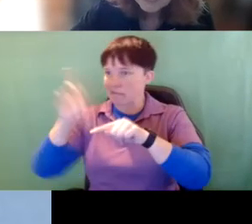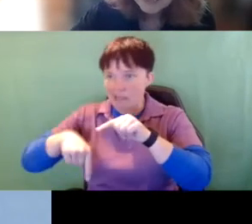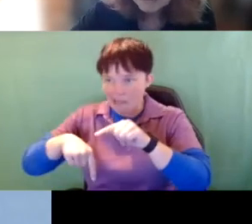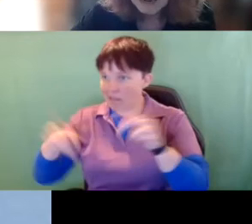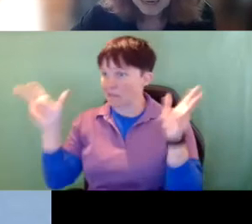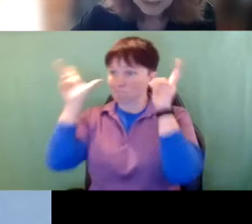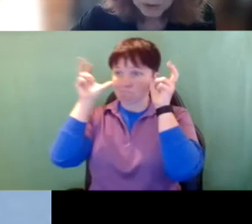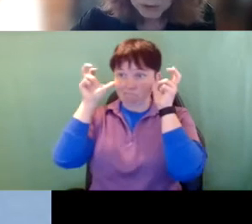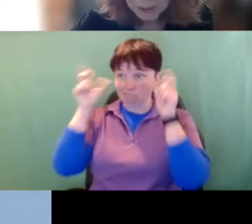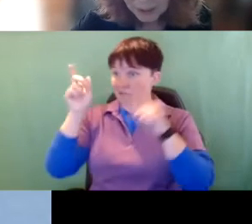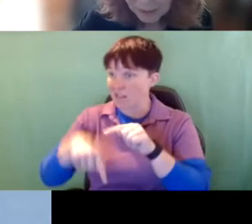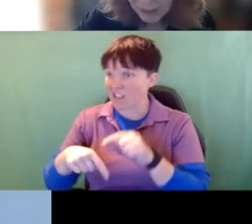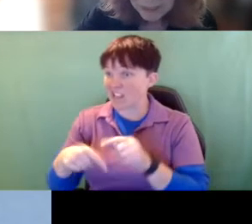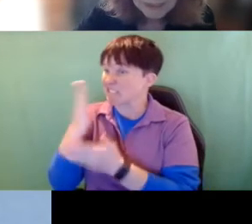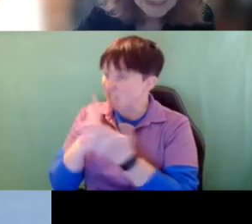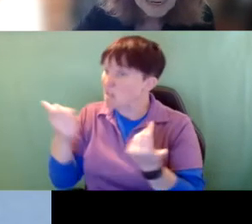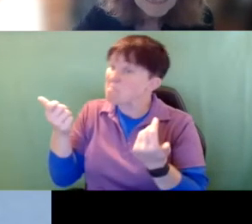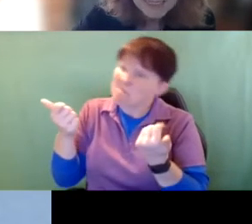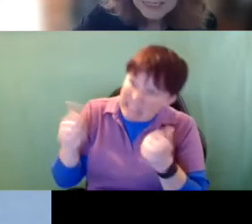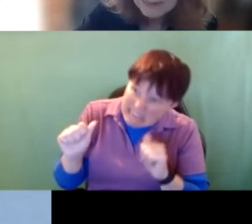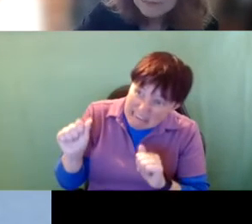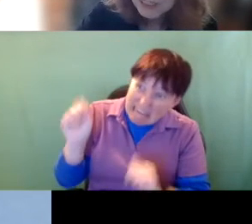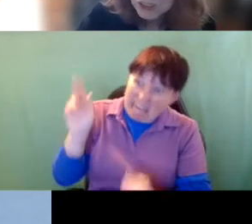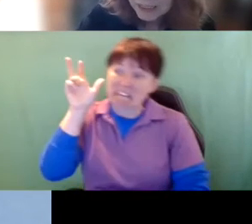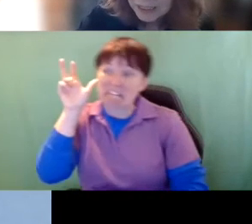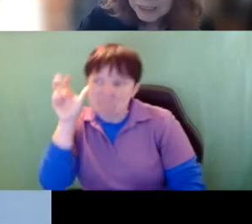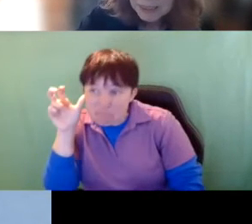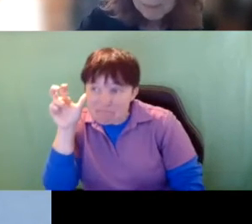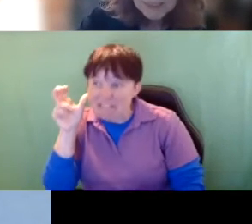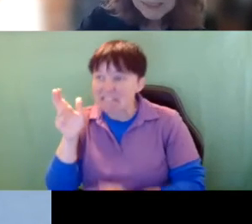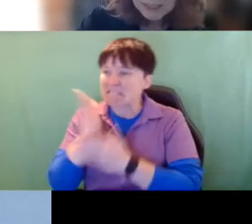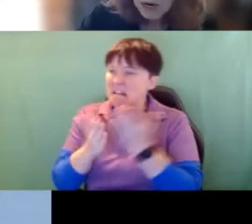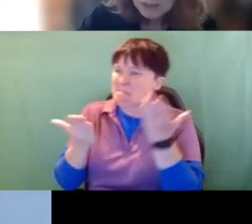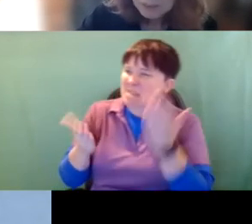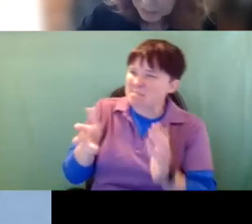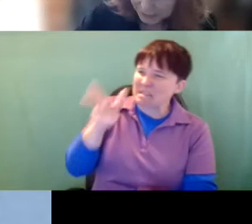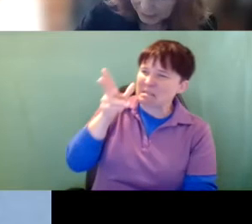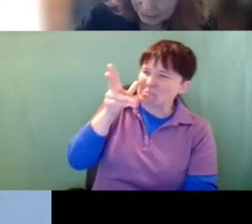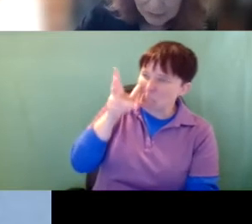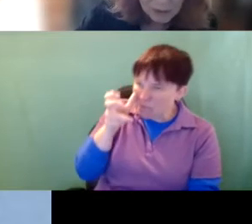in auditorily right some may get in visually but it's not complete.